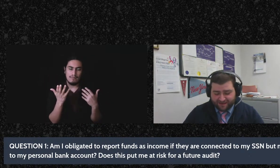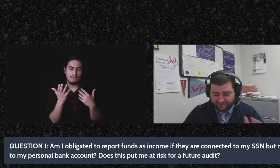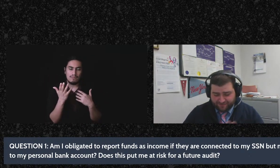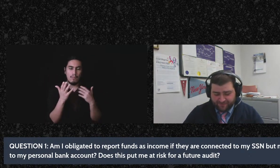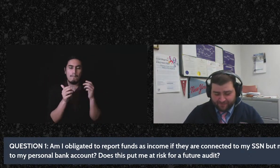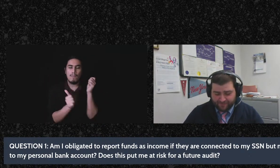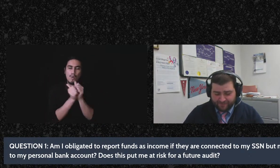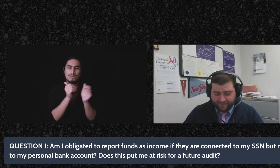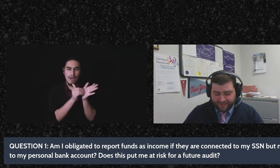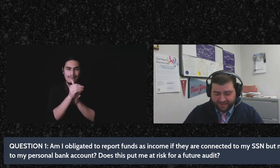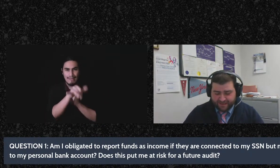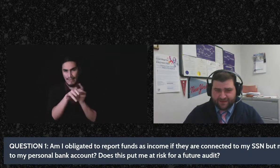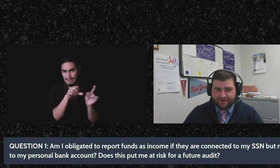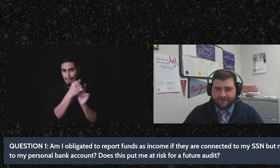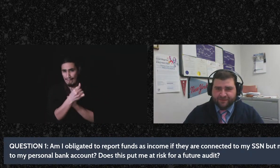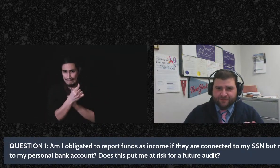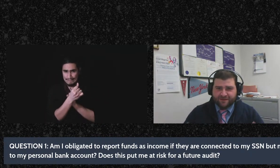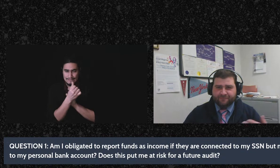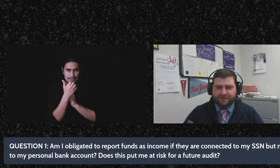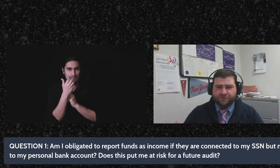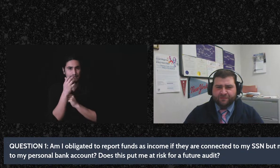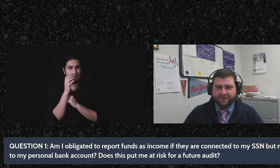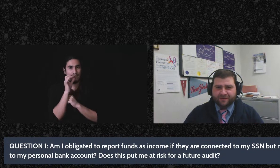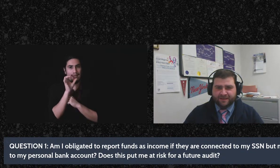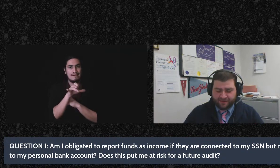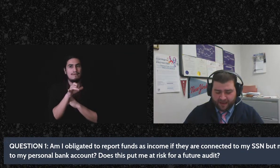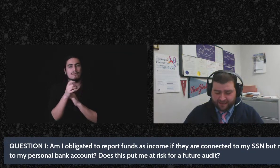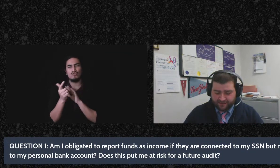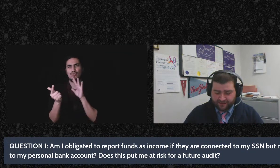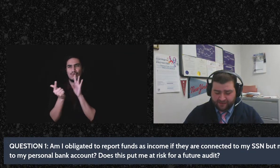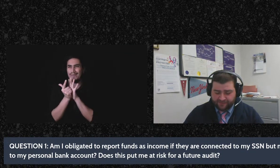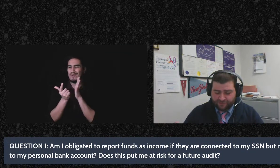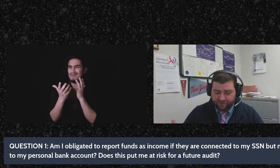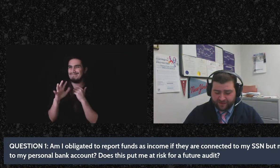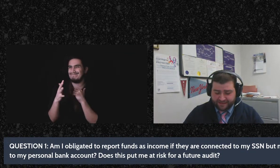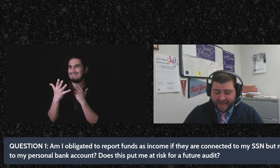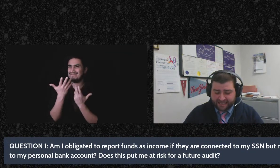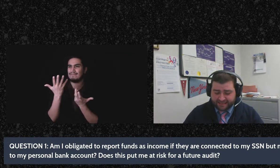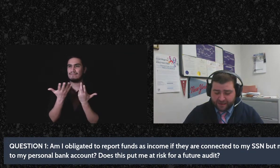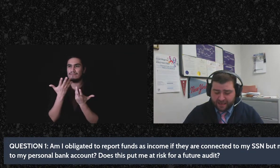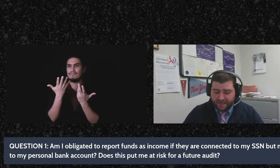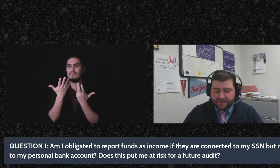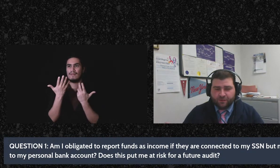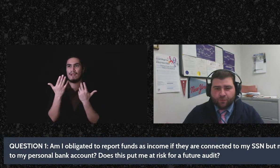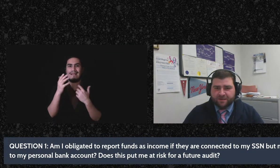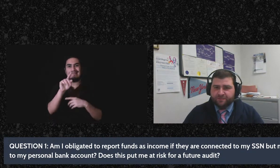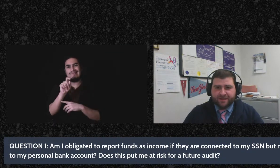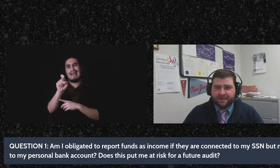to be considered doing something criminally, criminal attacks - the worst place the